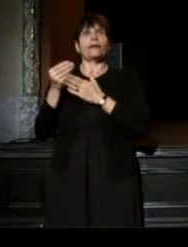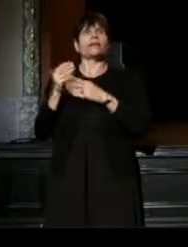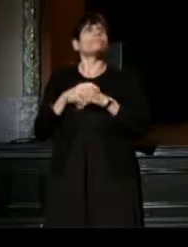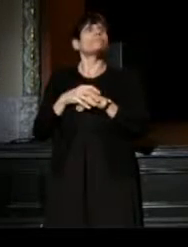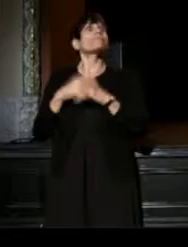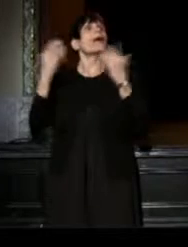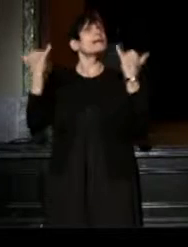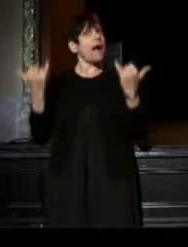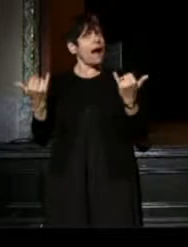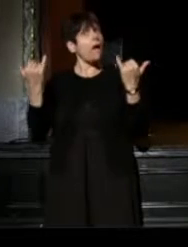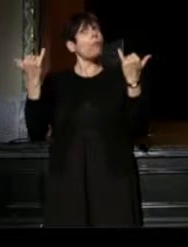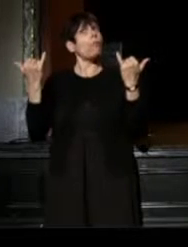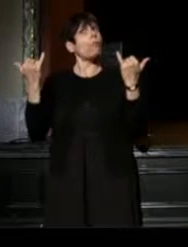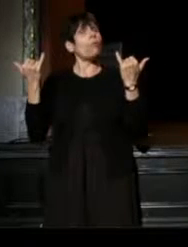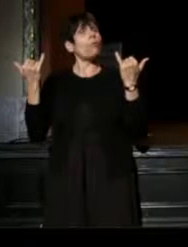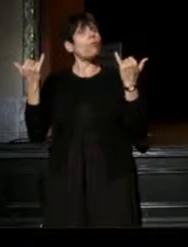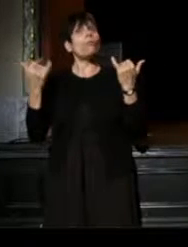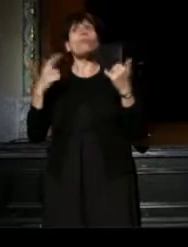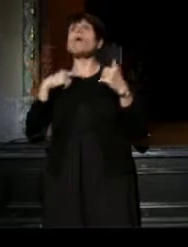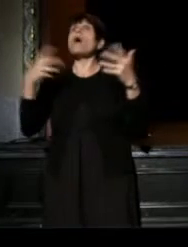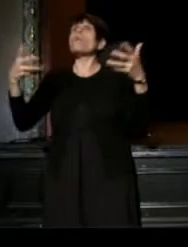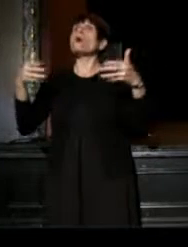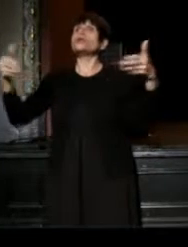And now, I'd like to introduce my friend,